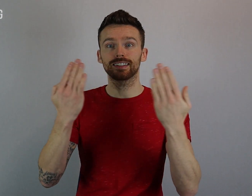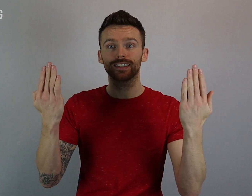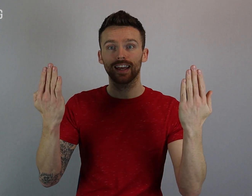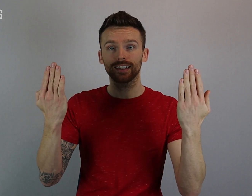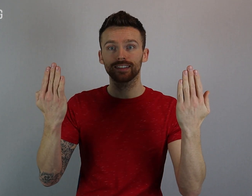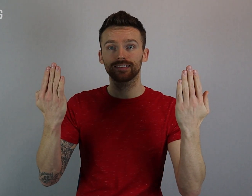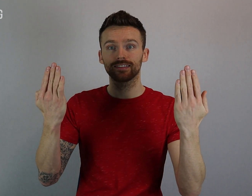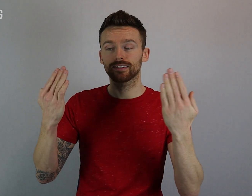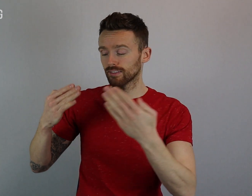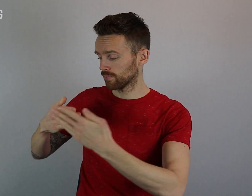Day.